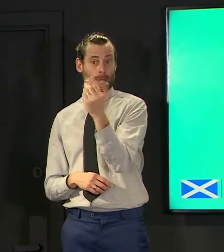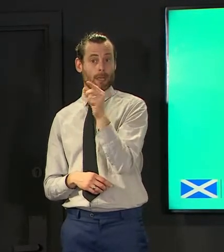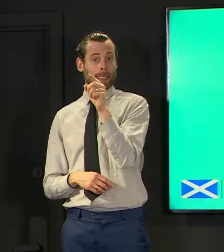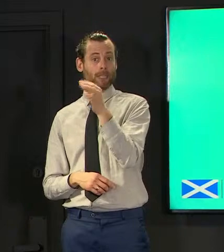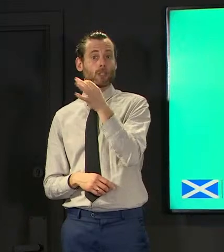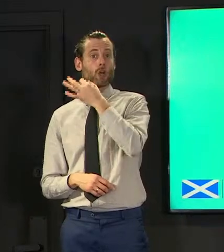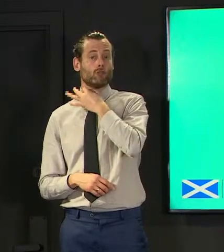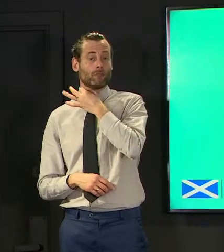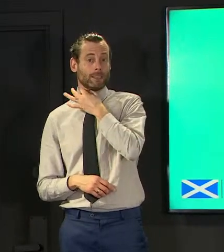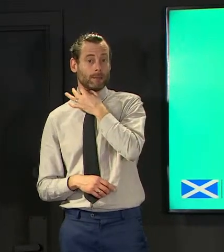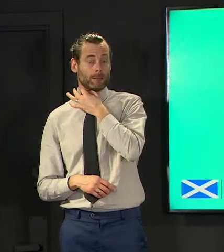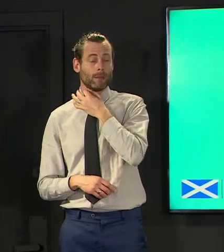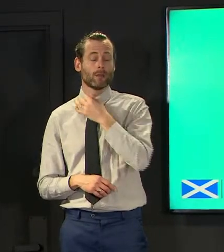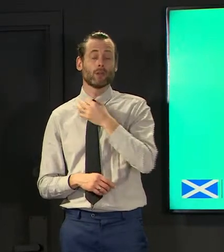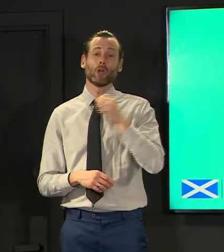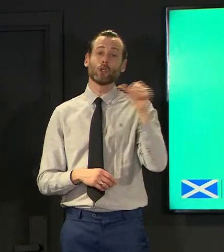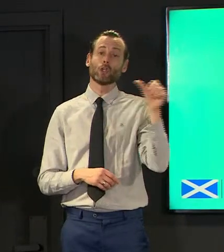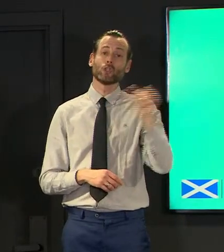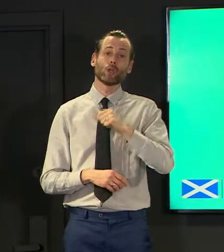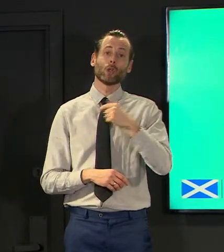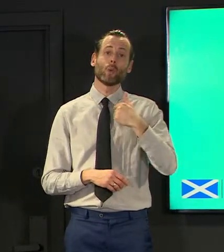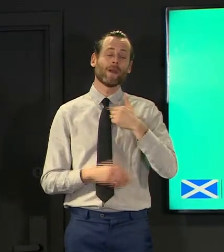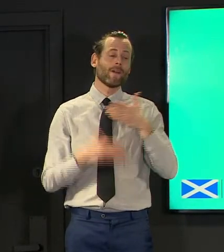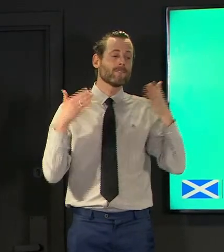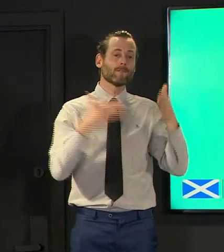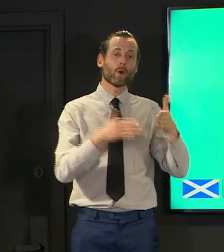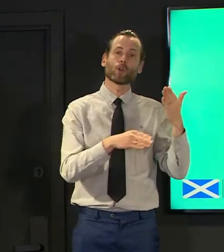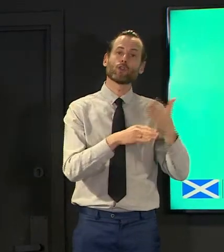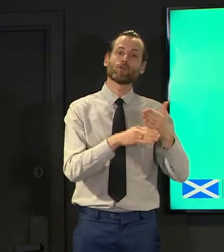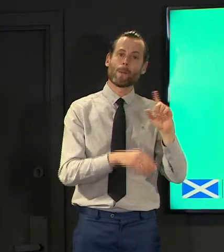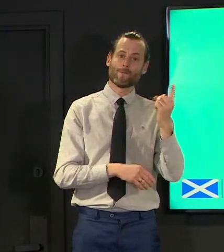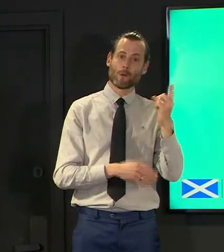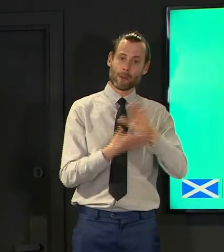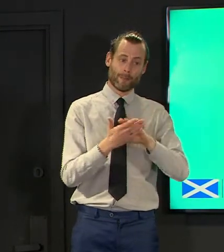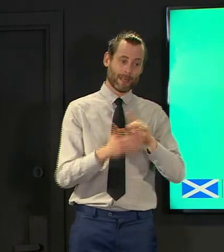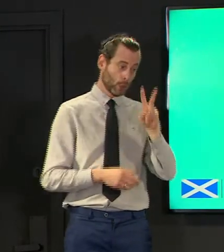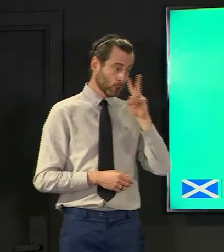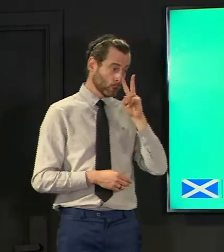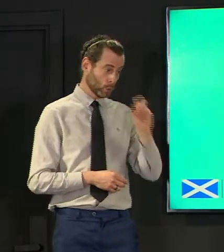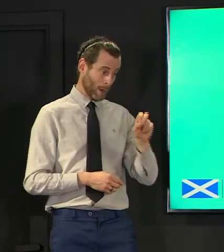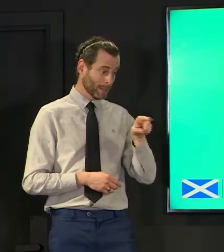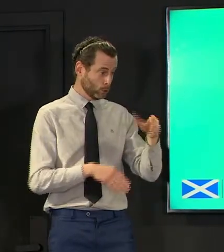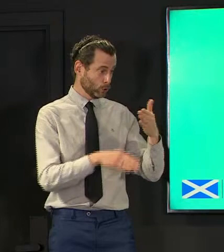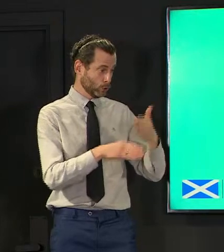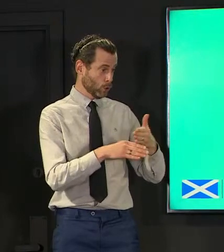say no they've looked at all of the evidence and they've decided the safest risk-based